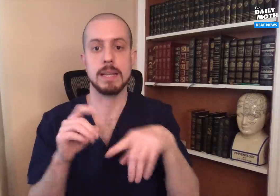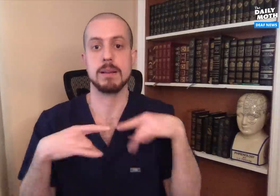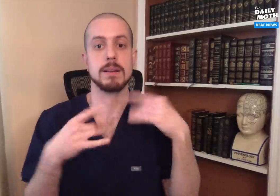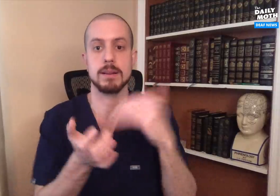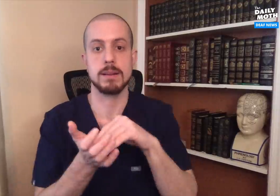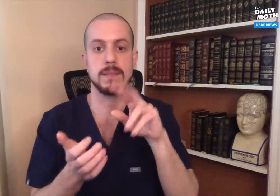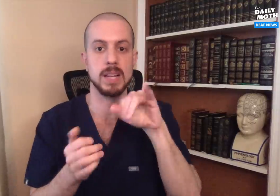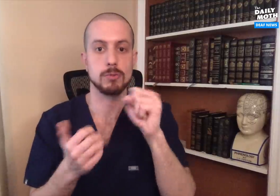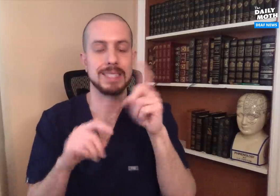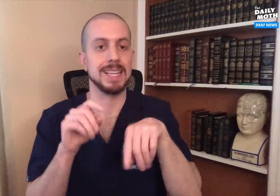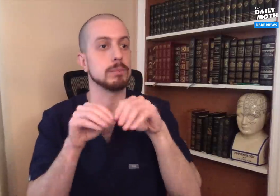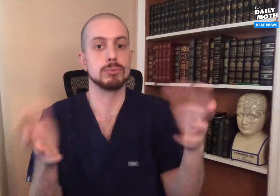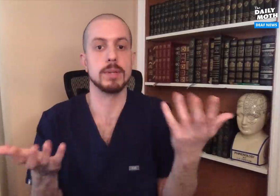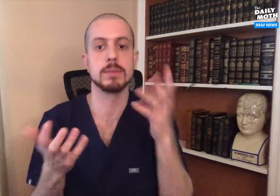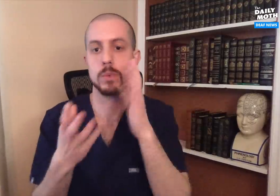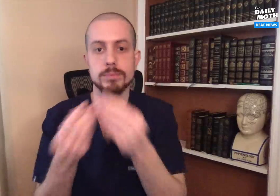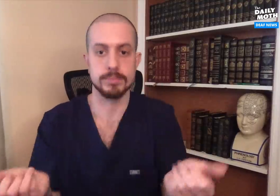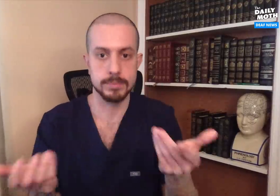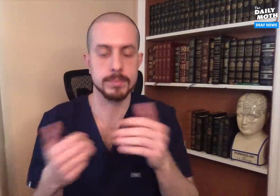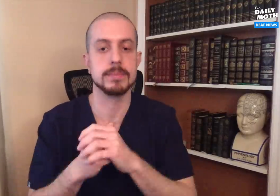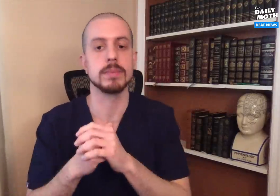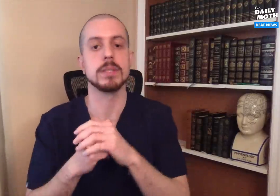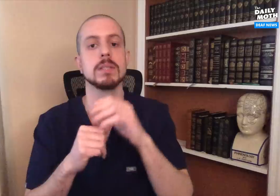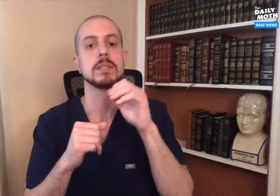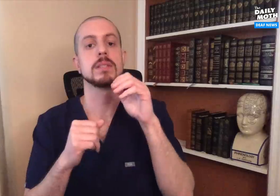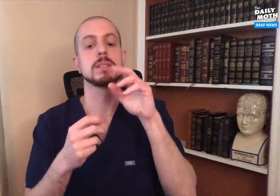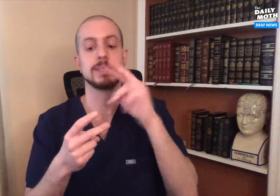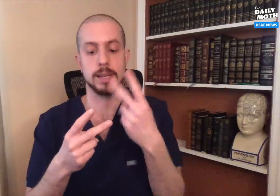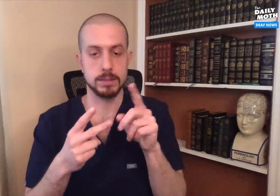It'll be eradicated.